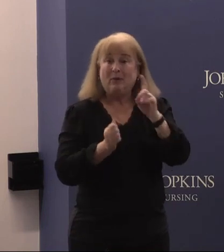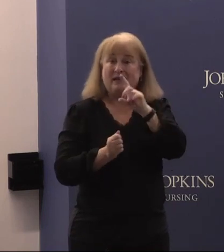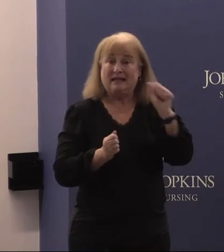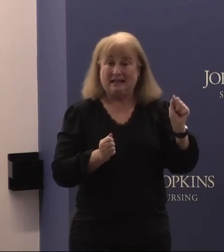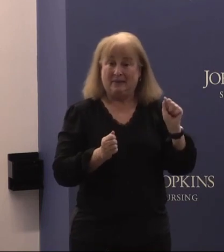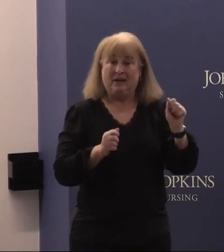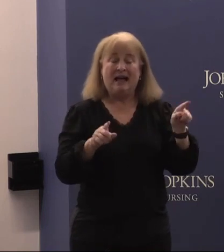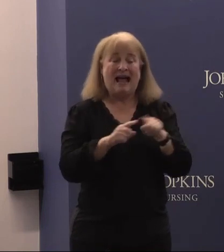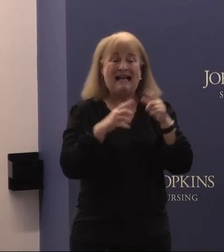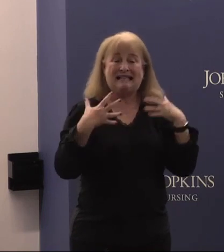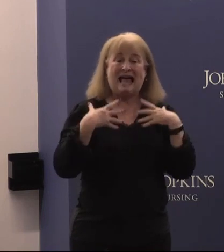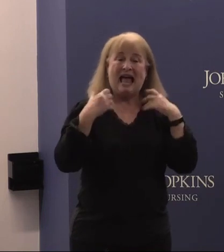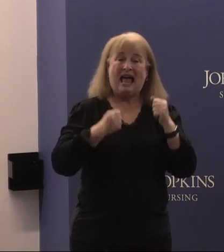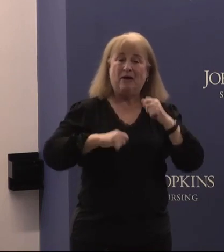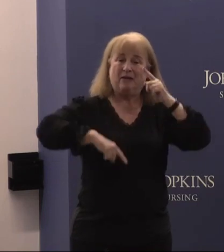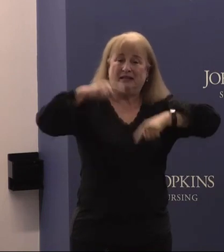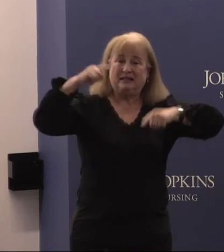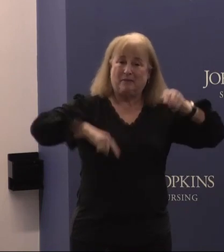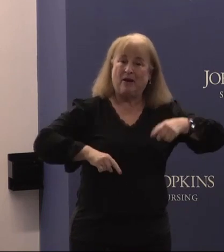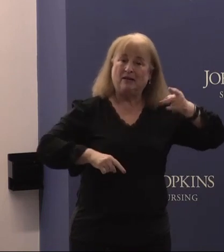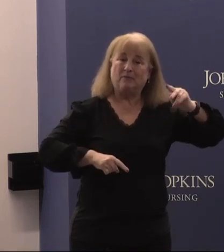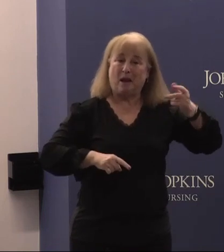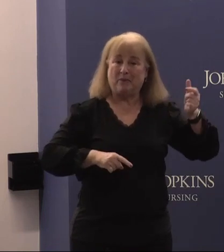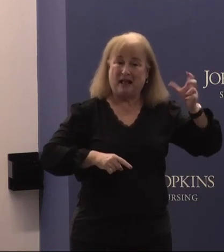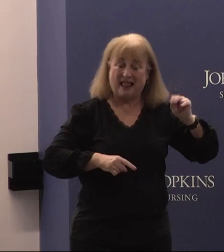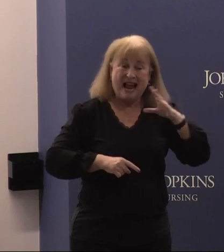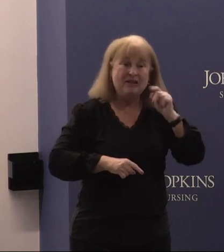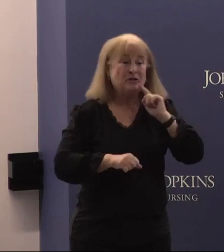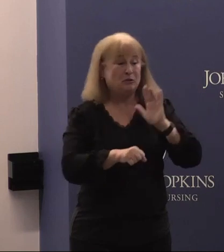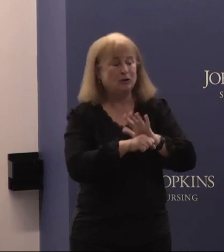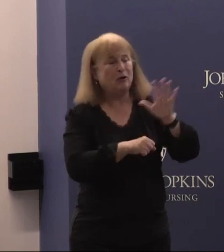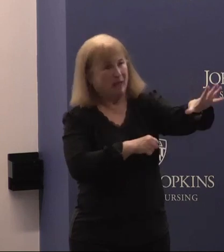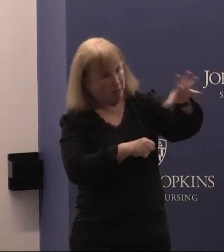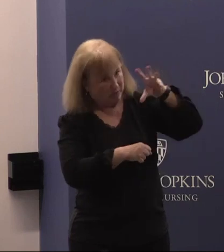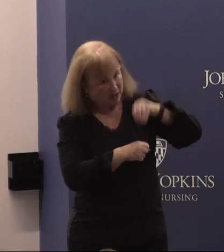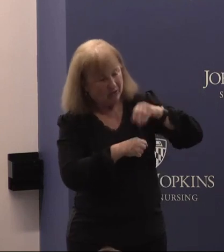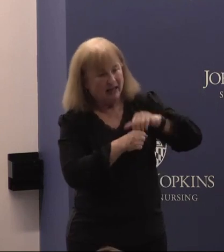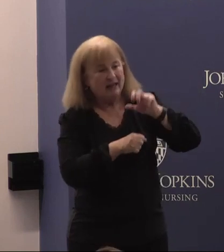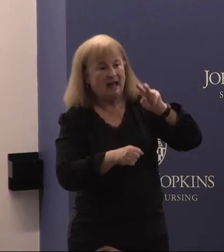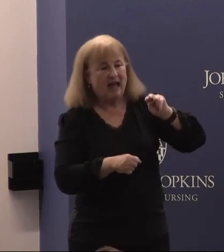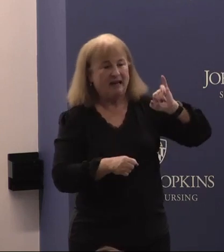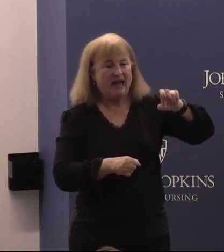as a health disparities population and to ensure their inclusion in NIH supported research. And she